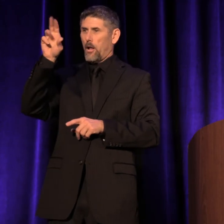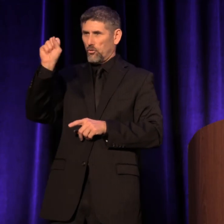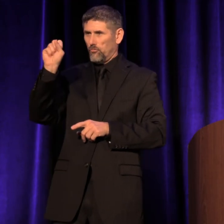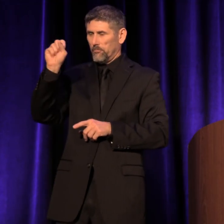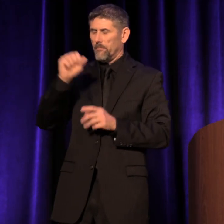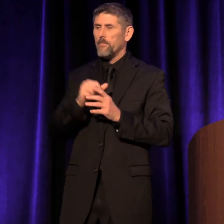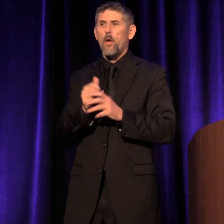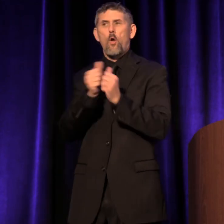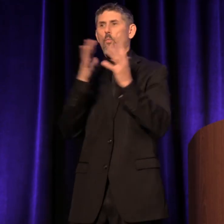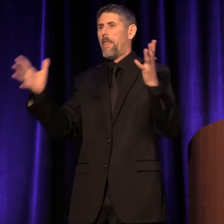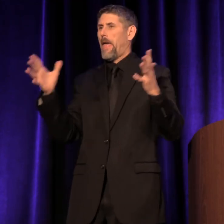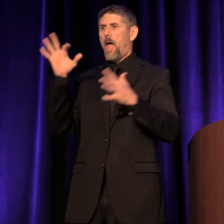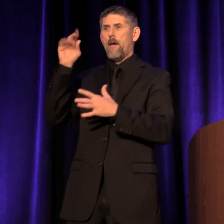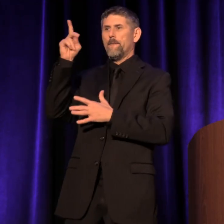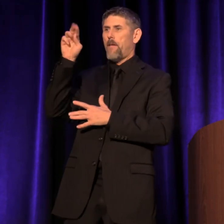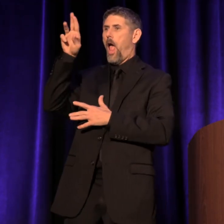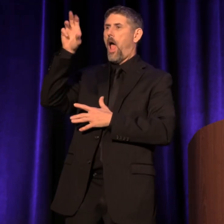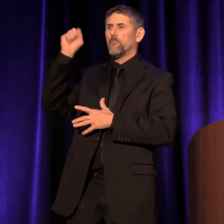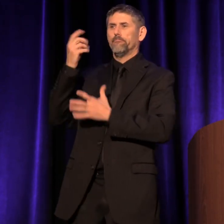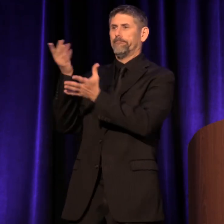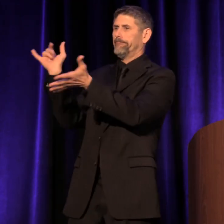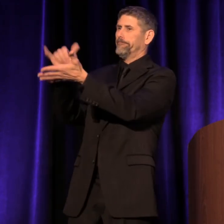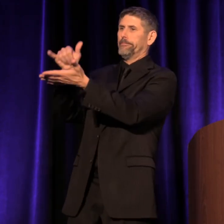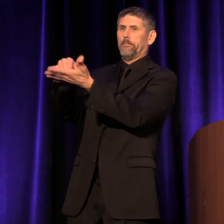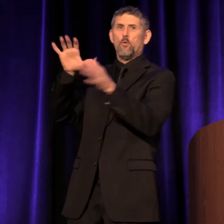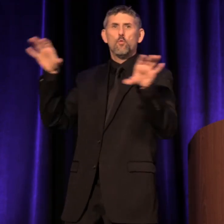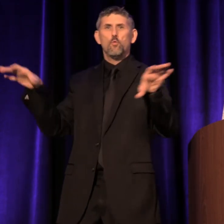Without them, there is no way we would have been able to accomplish all this.